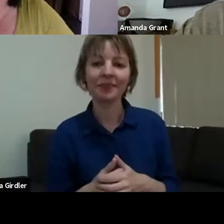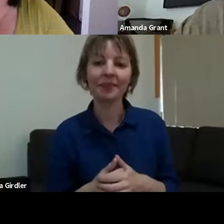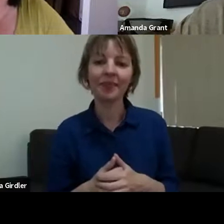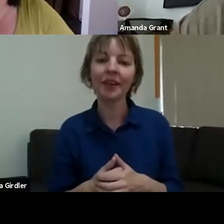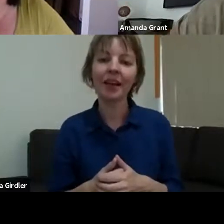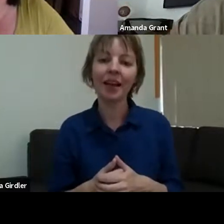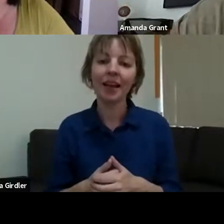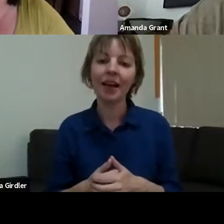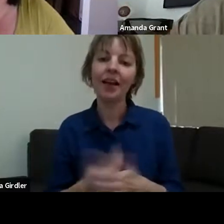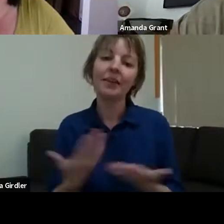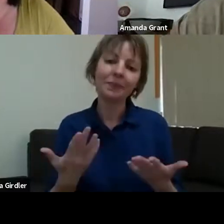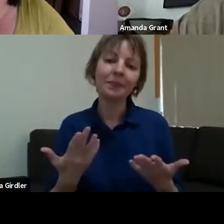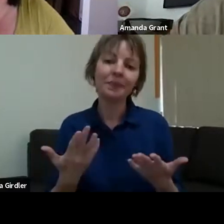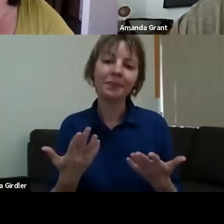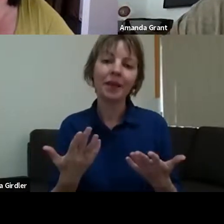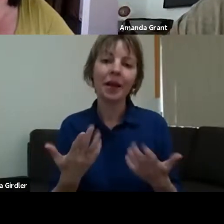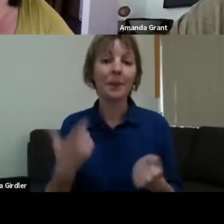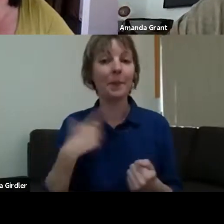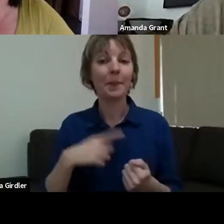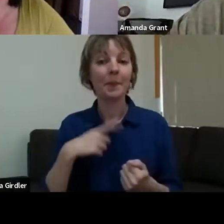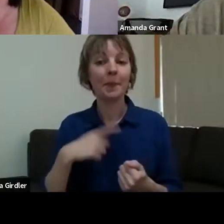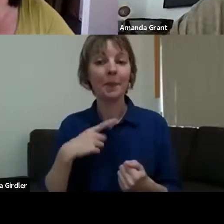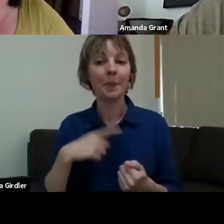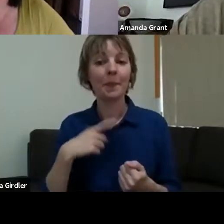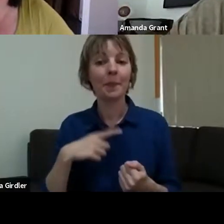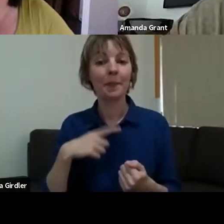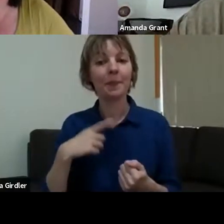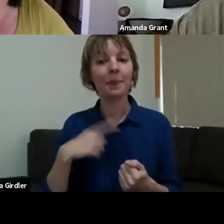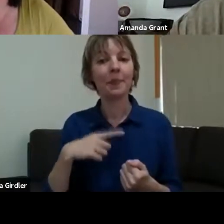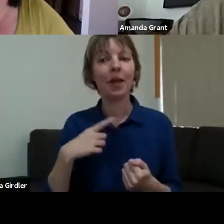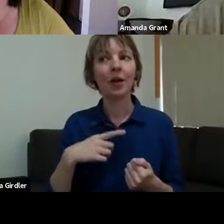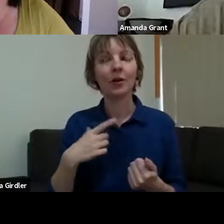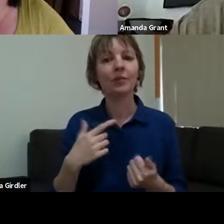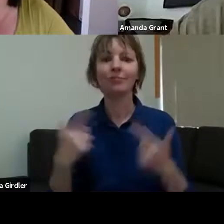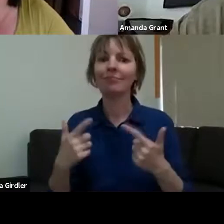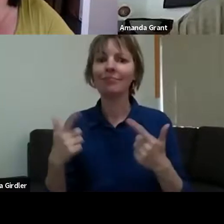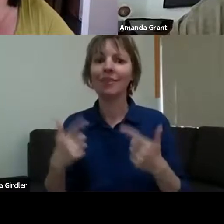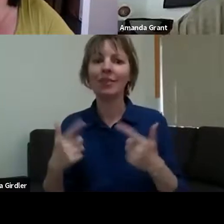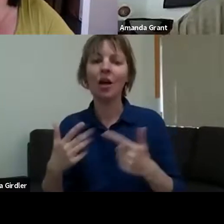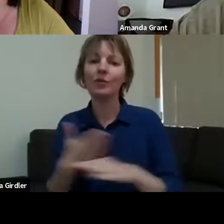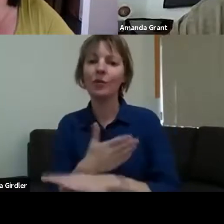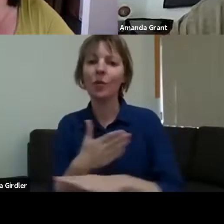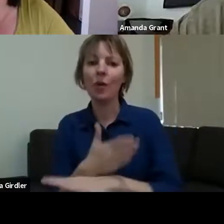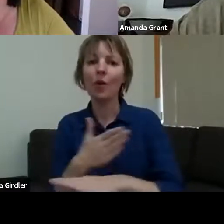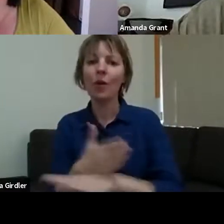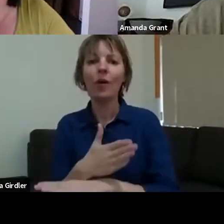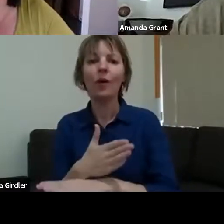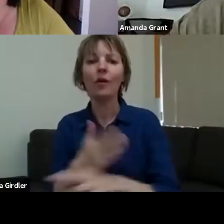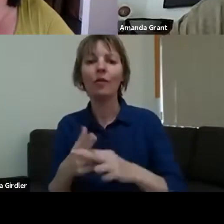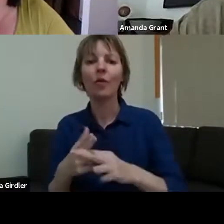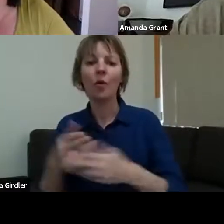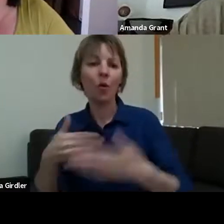for the two of us. There was a lot of work, as you can imagine. It's a